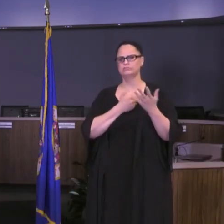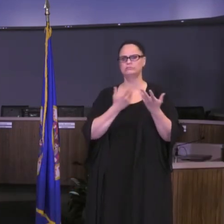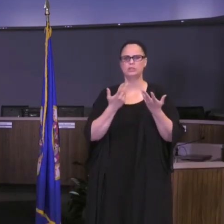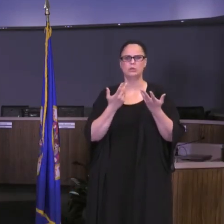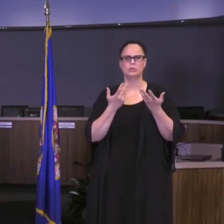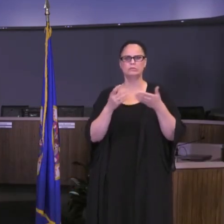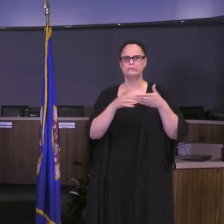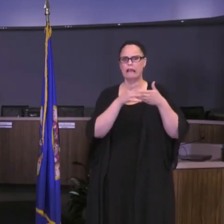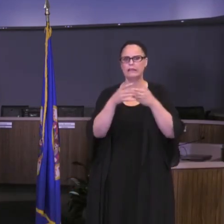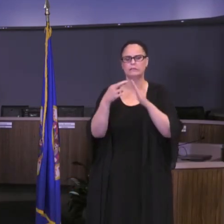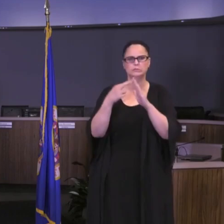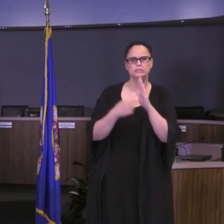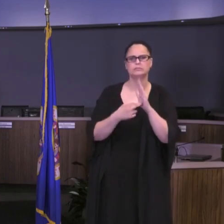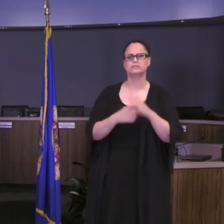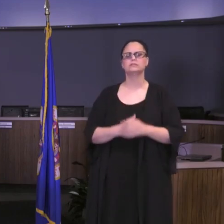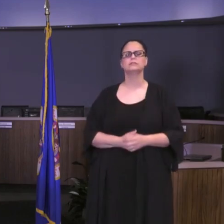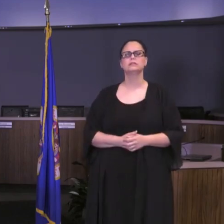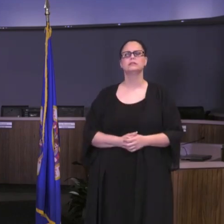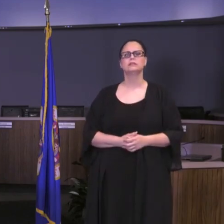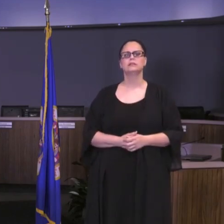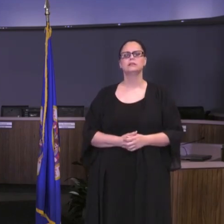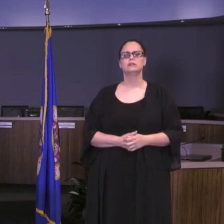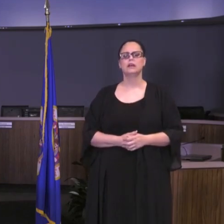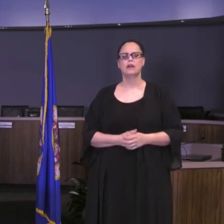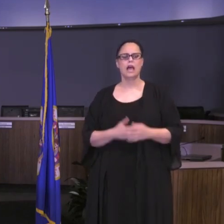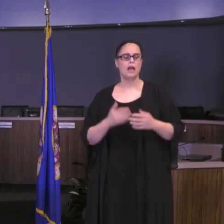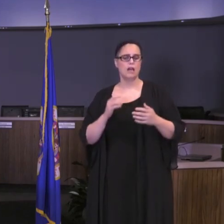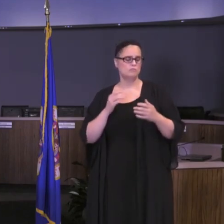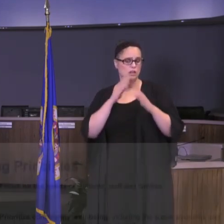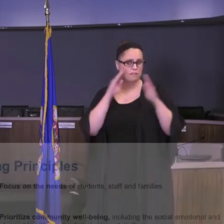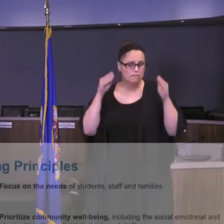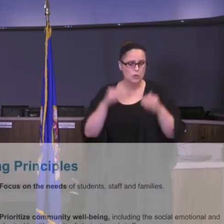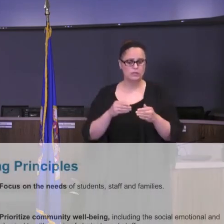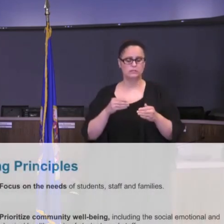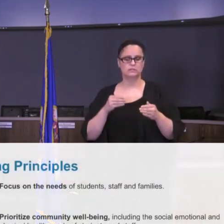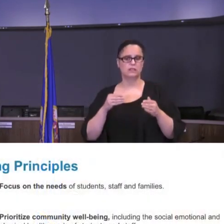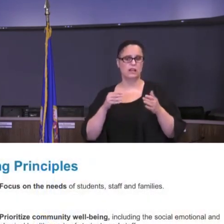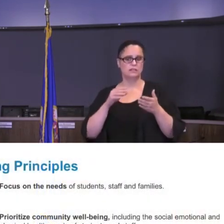planning. First we want to focus on the needs of our students, our staff and our families.